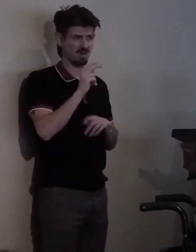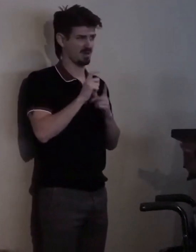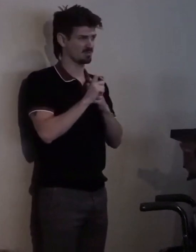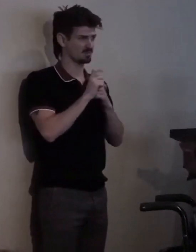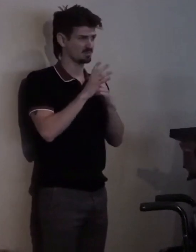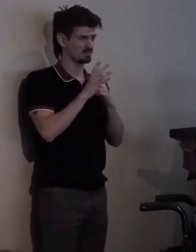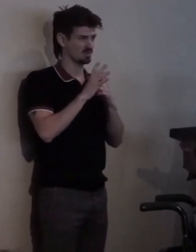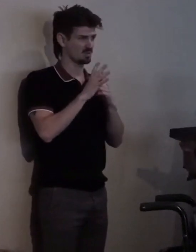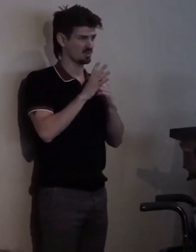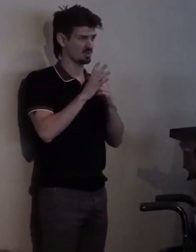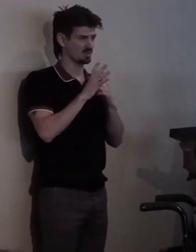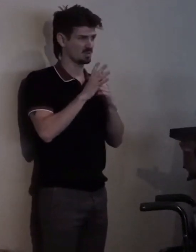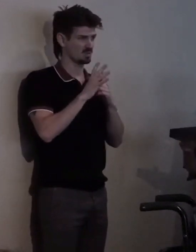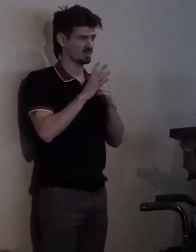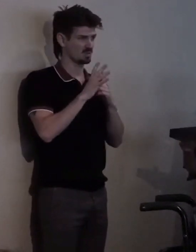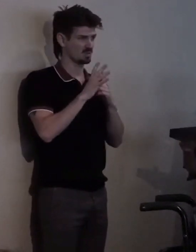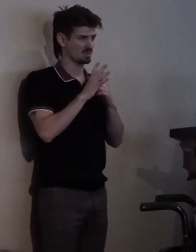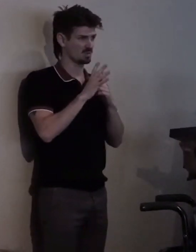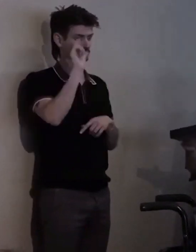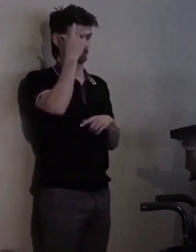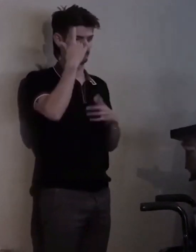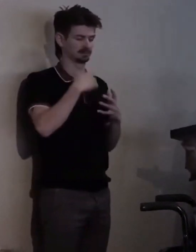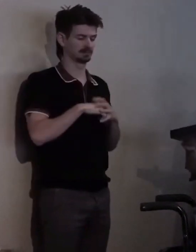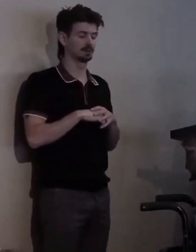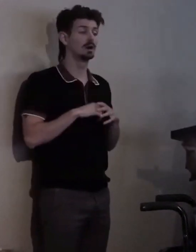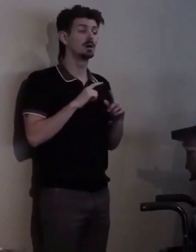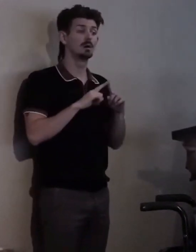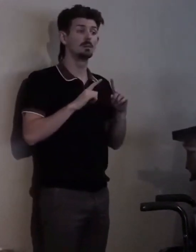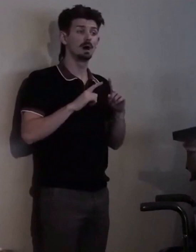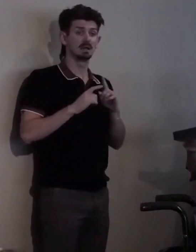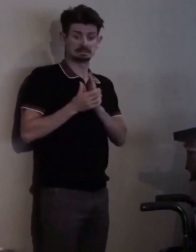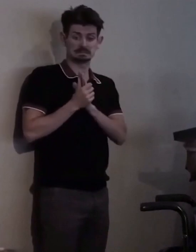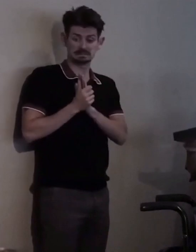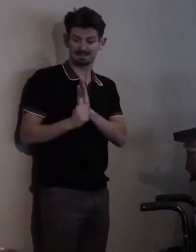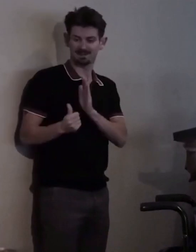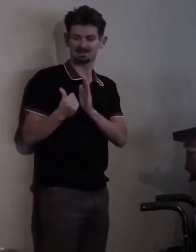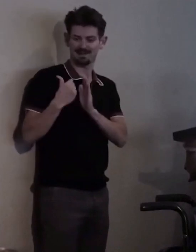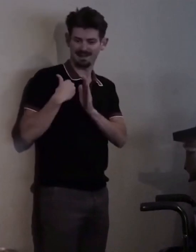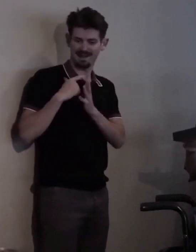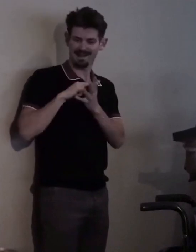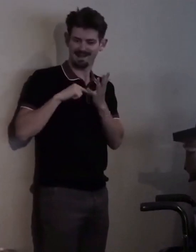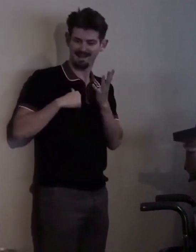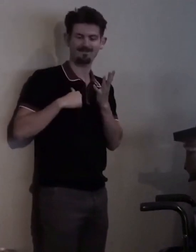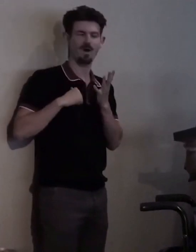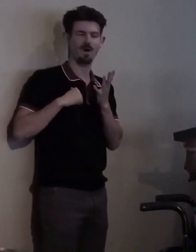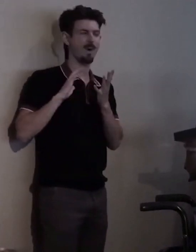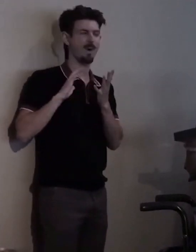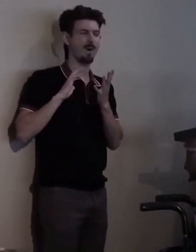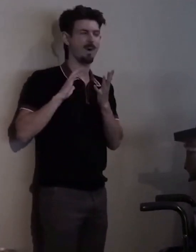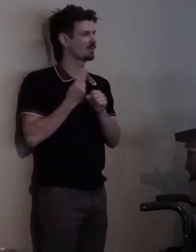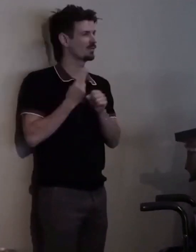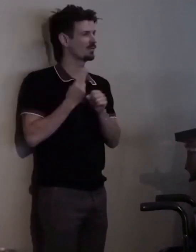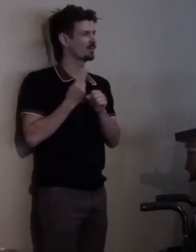but I will use the talents that I know I have to try to make the world a better place to live.